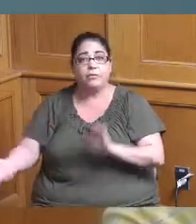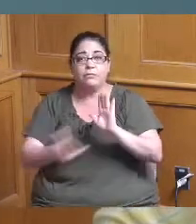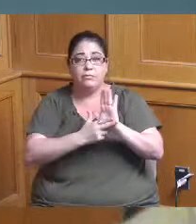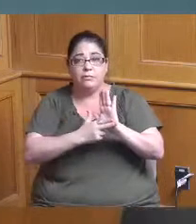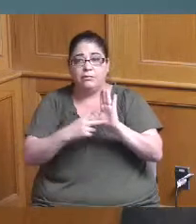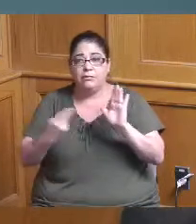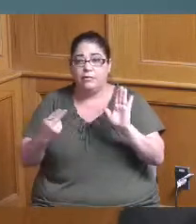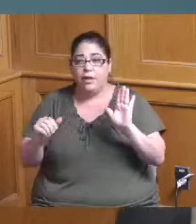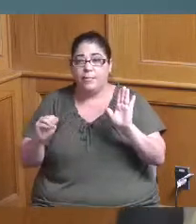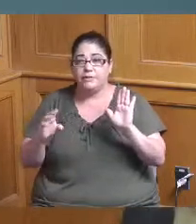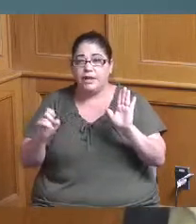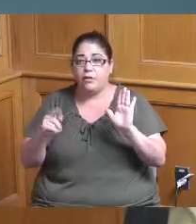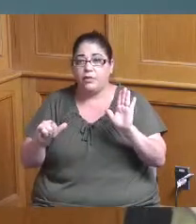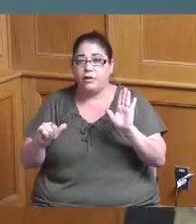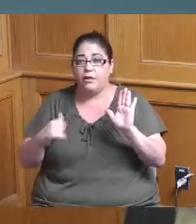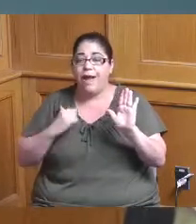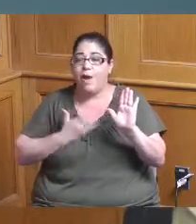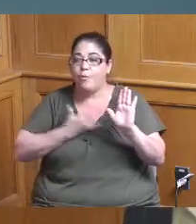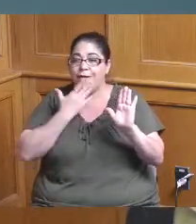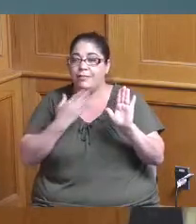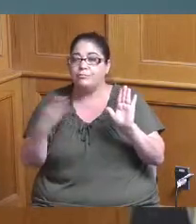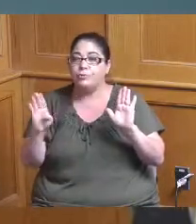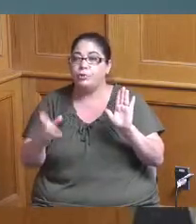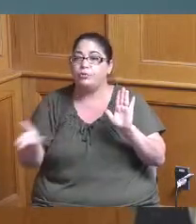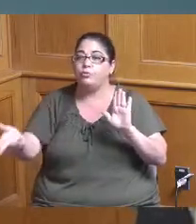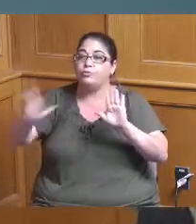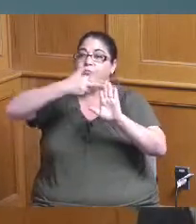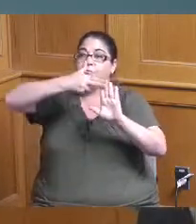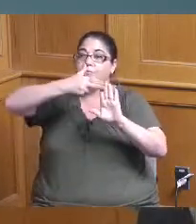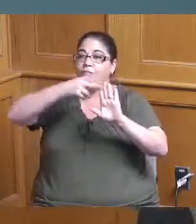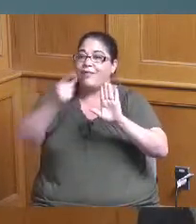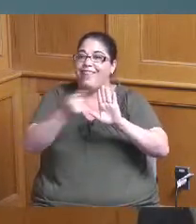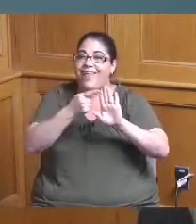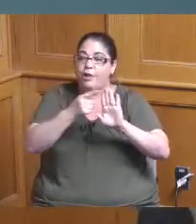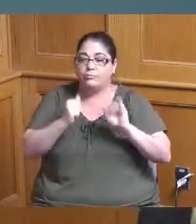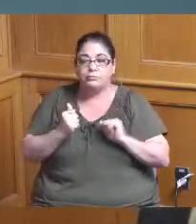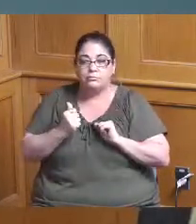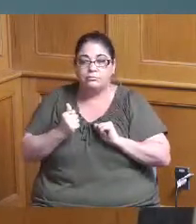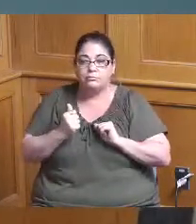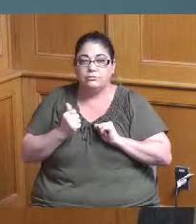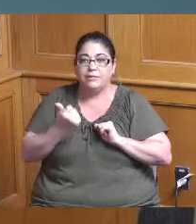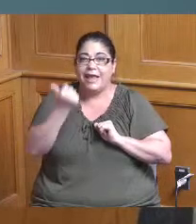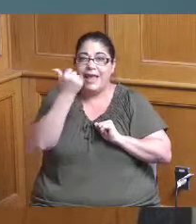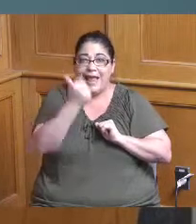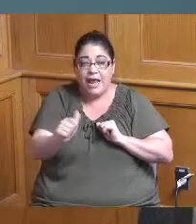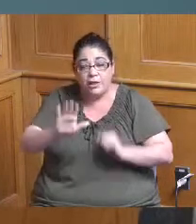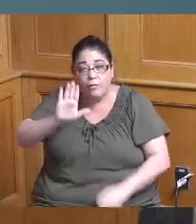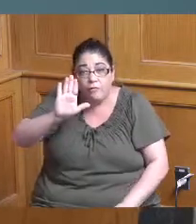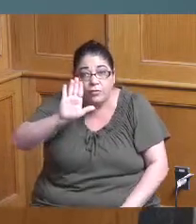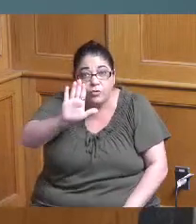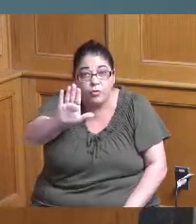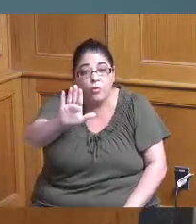matter of fact our color is blue it could go right up here anything that you transmit on your website